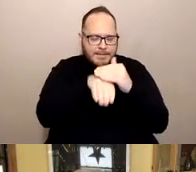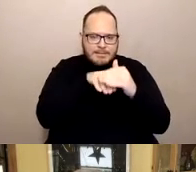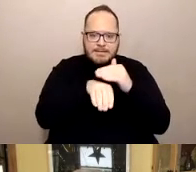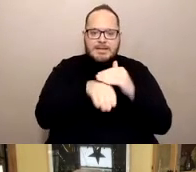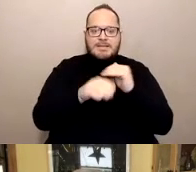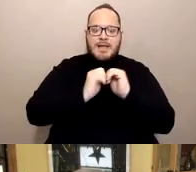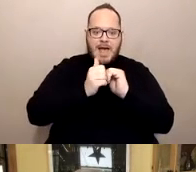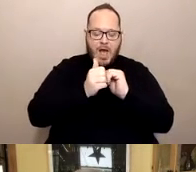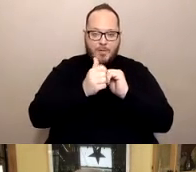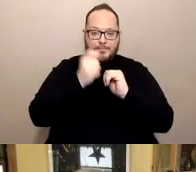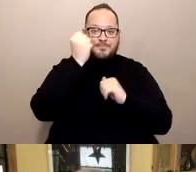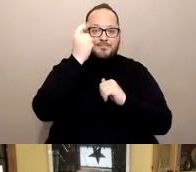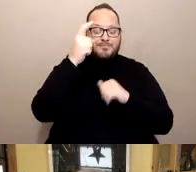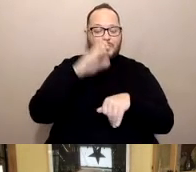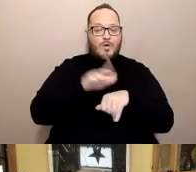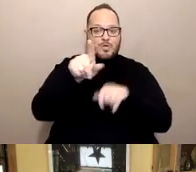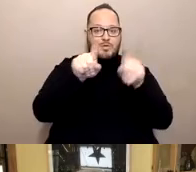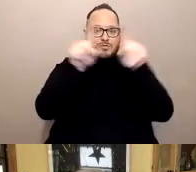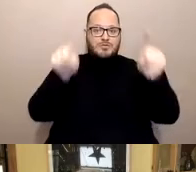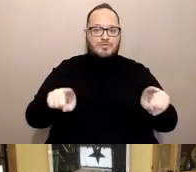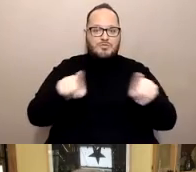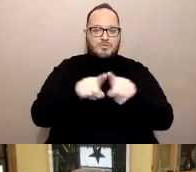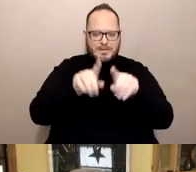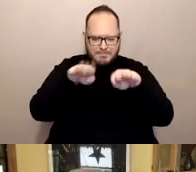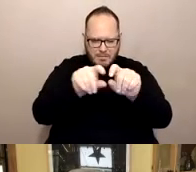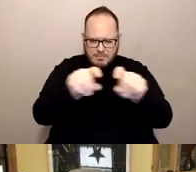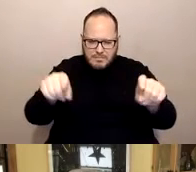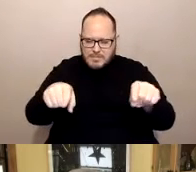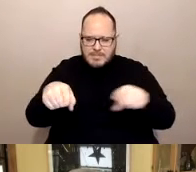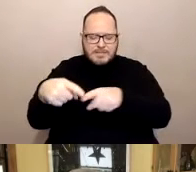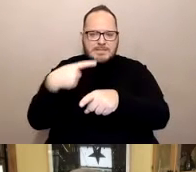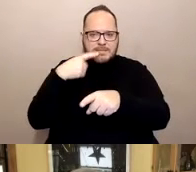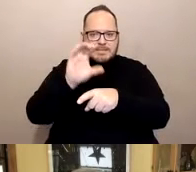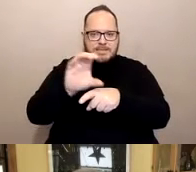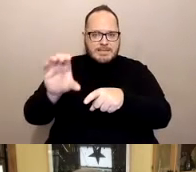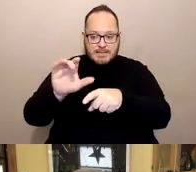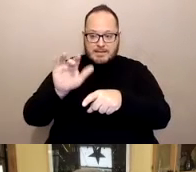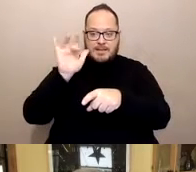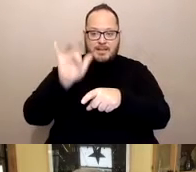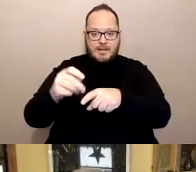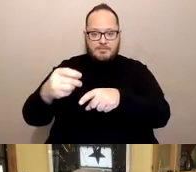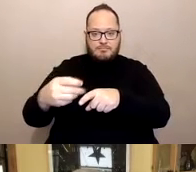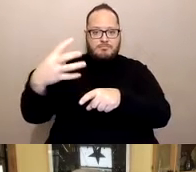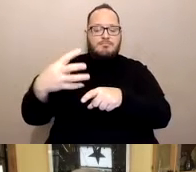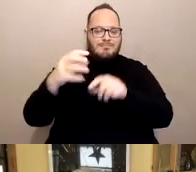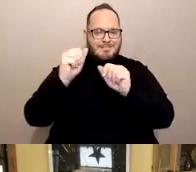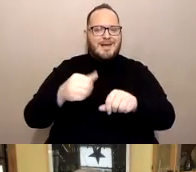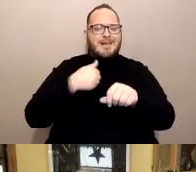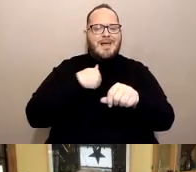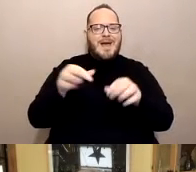you'll see a closed caption button. If you click that, captions will appear on the bottom of your screen.